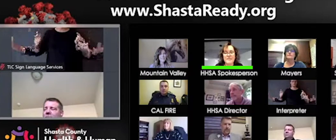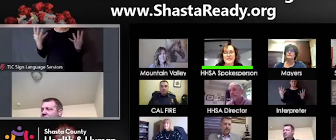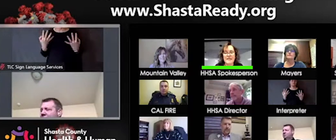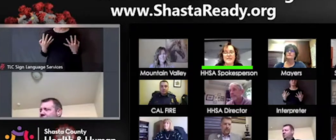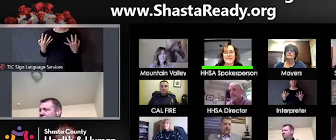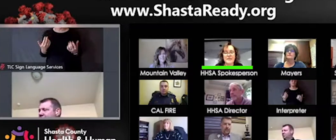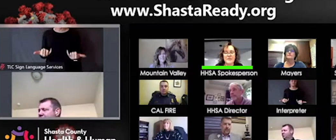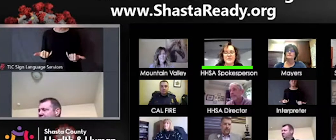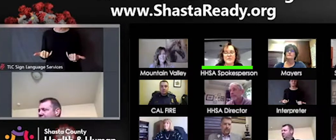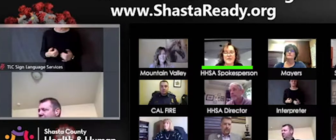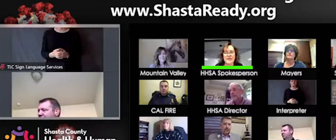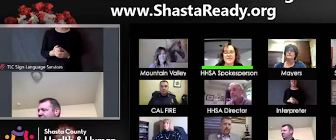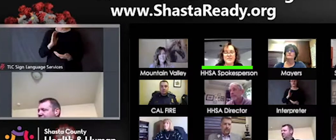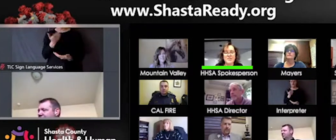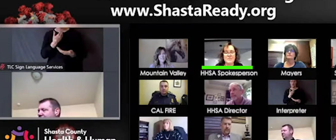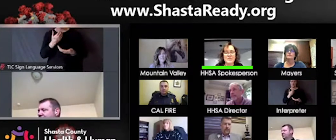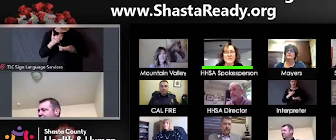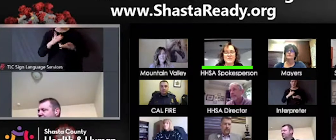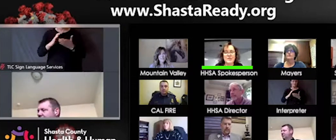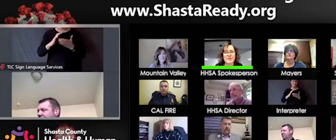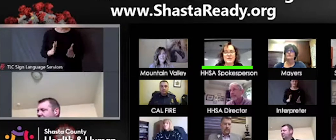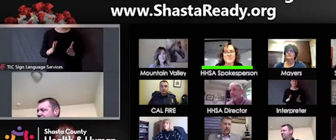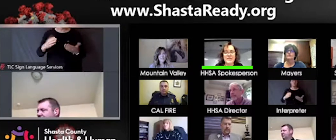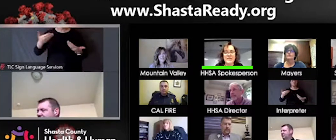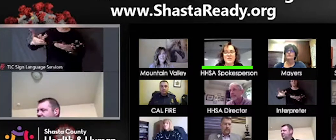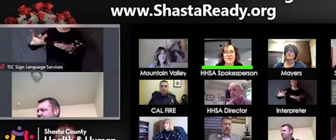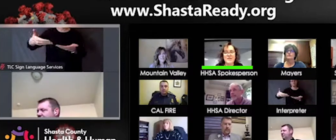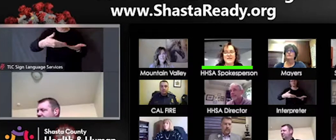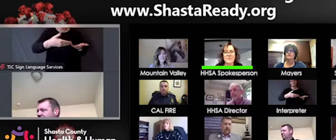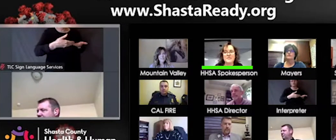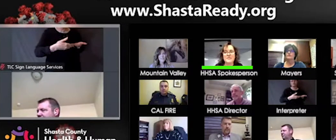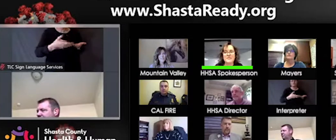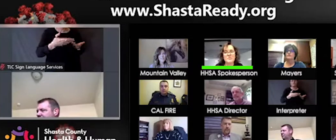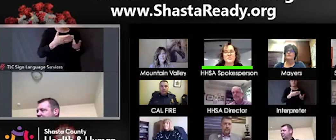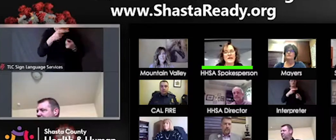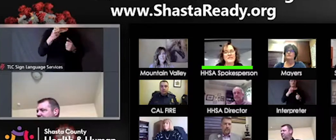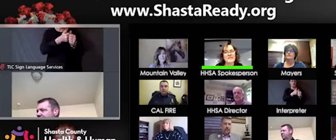partners and ask each of them to give a quick update on what has happened since